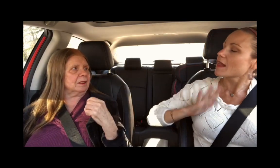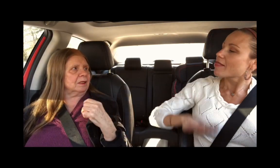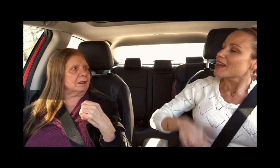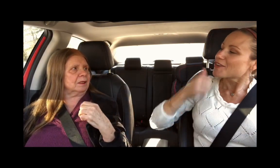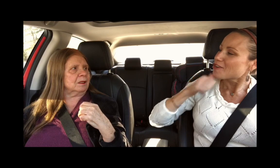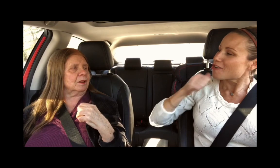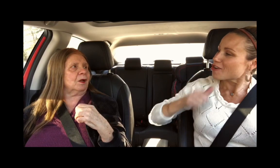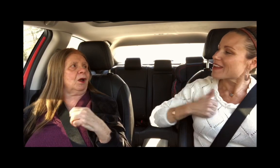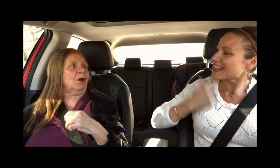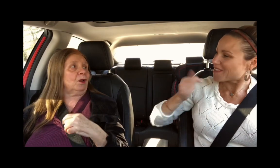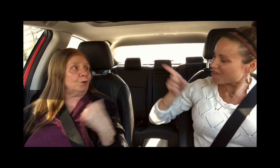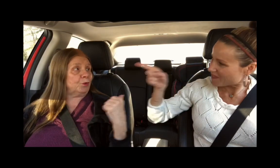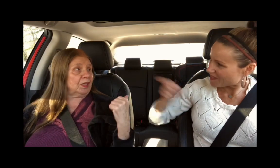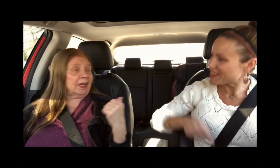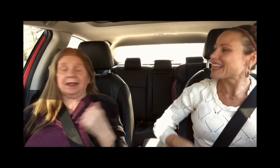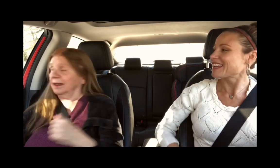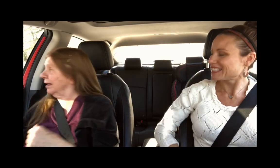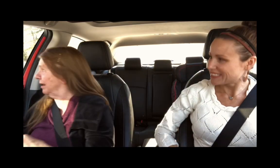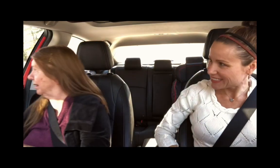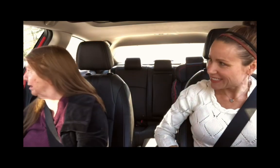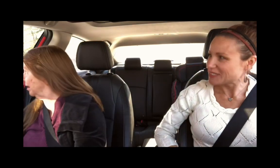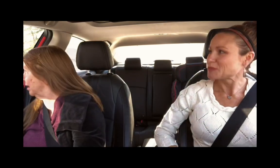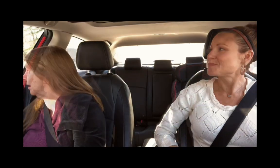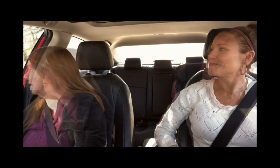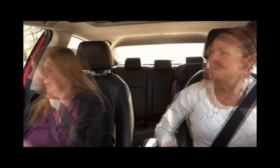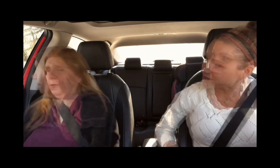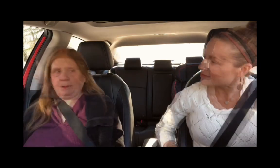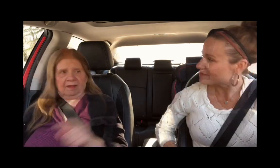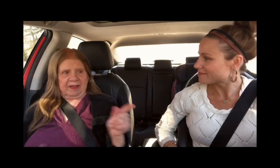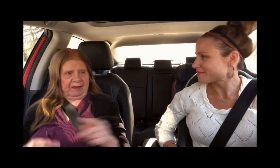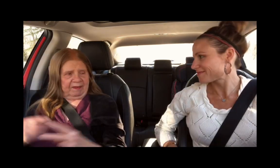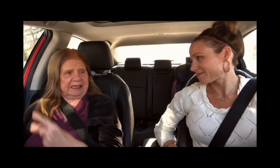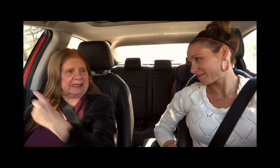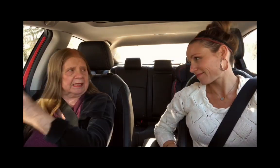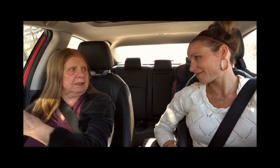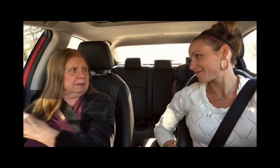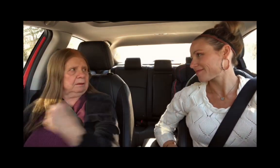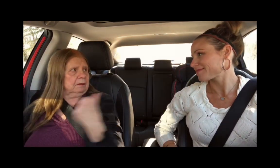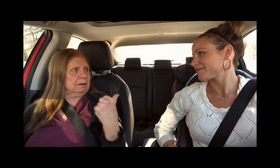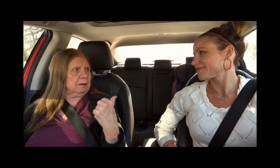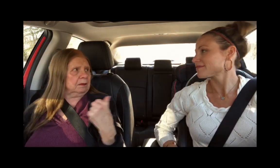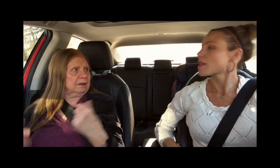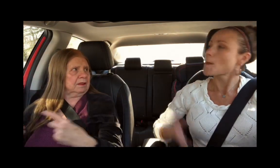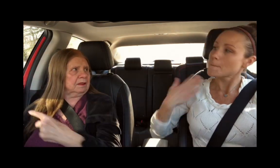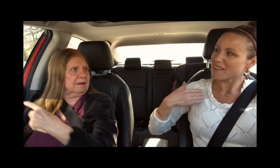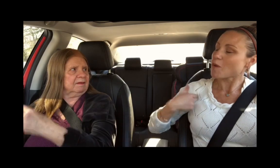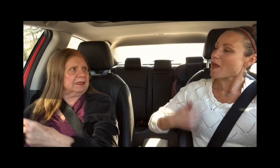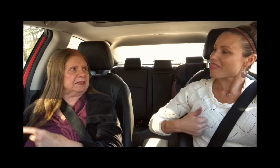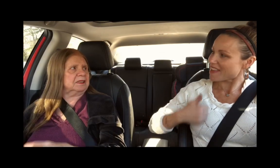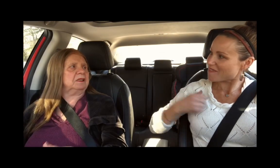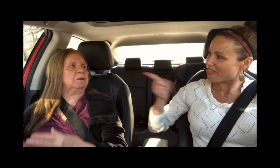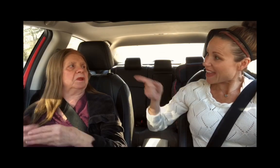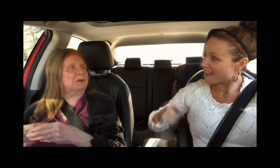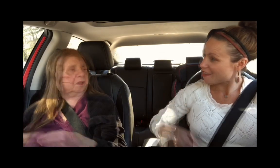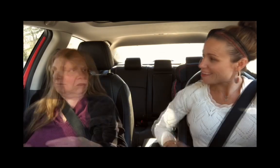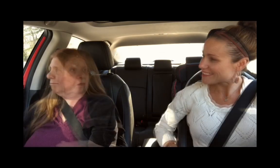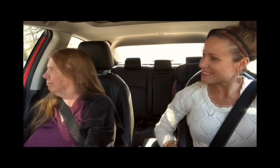No, I lived there when I was a little girl. Did you visit there? I used to live there.